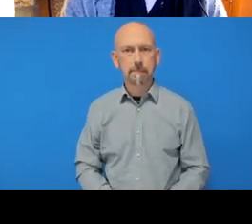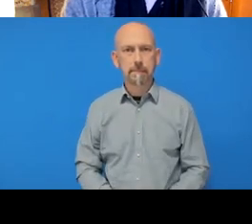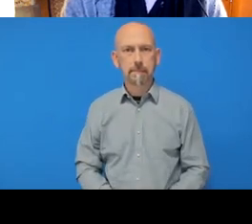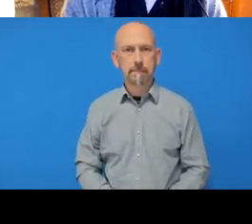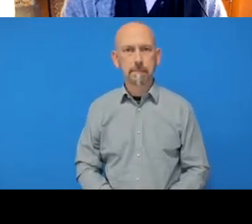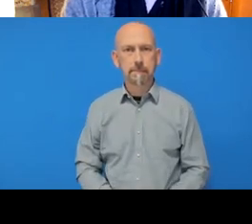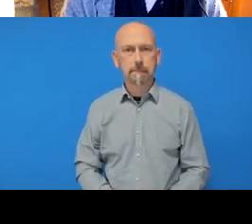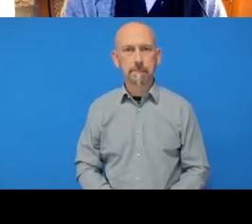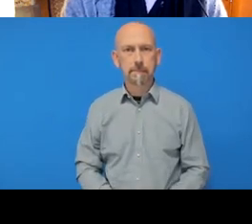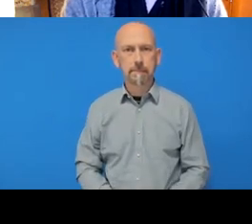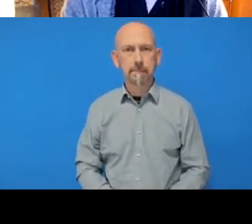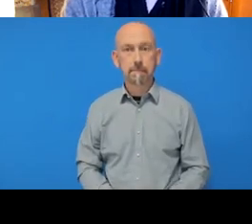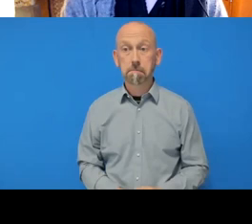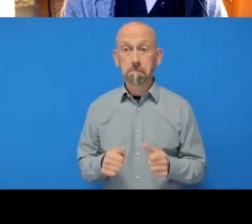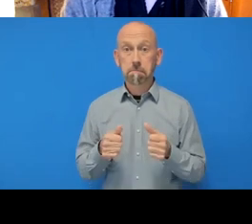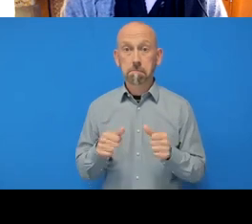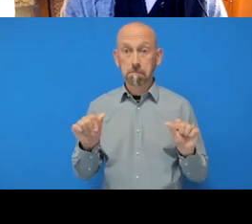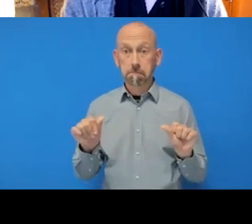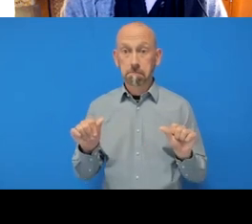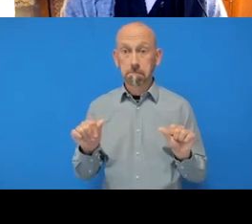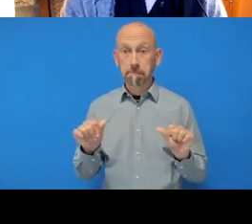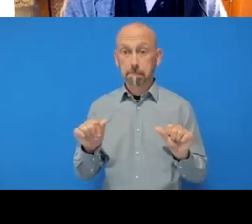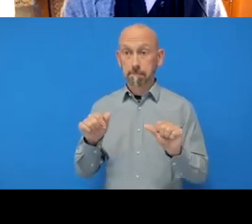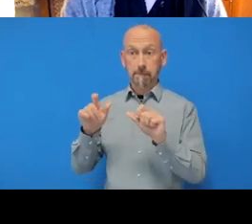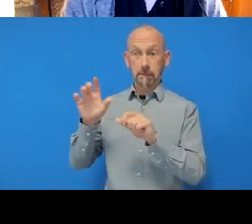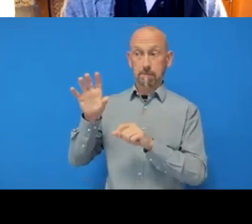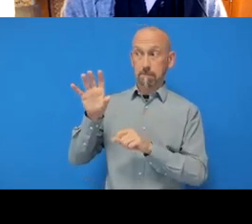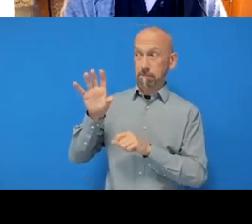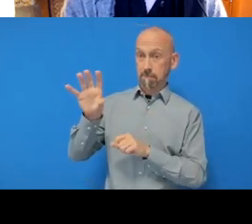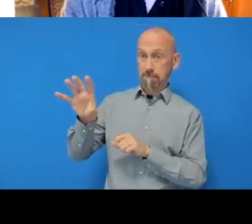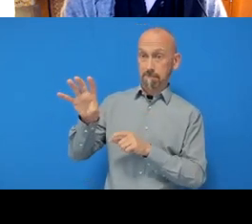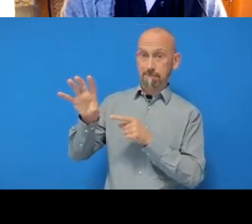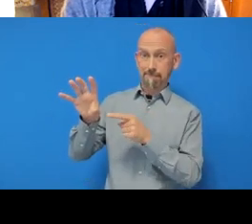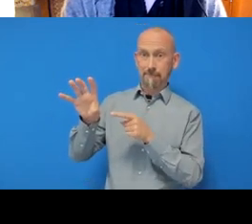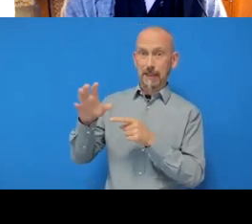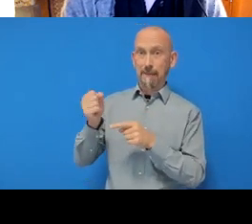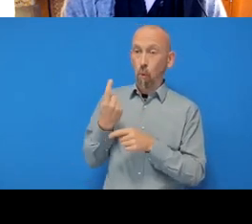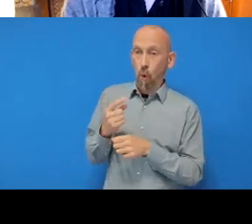Okay and now it says here that I ‘have 1 local commit’ that's ‘waiting to be pushed to GitHub’, right?